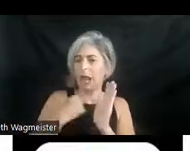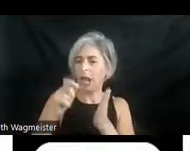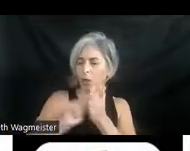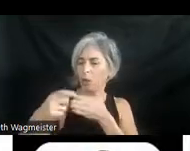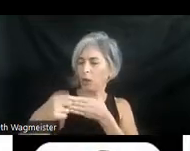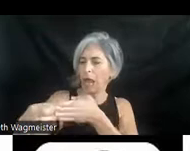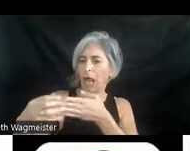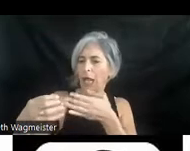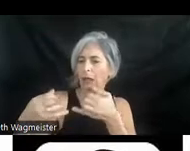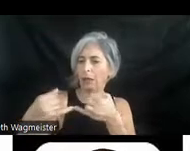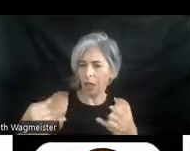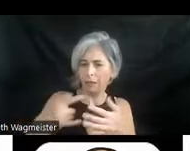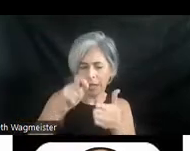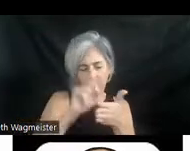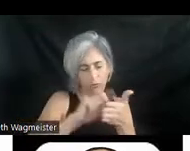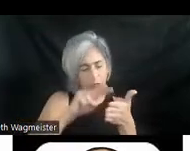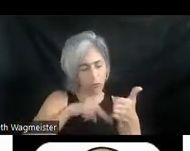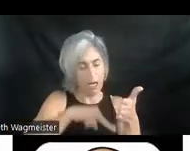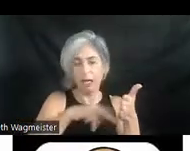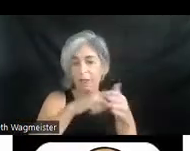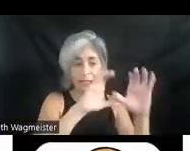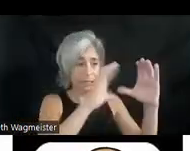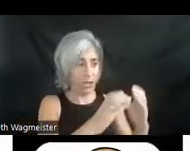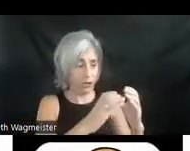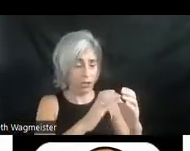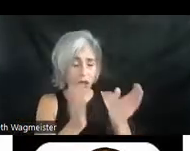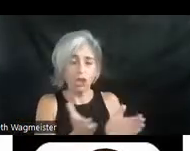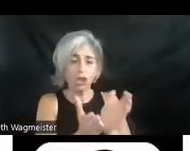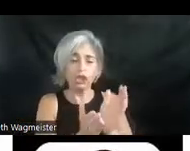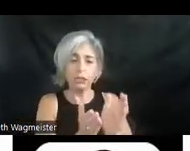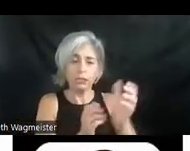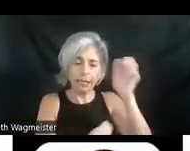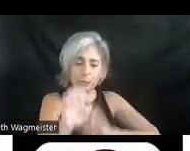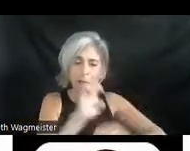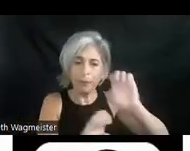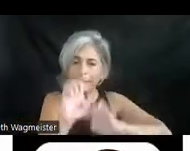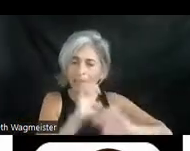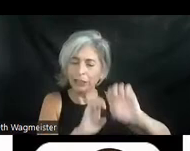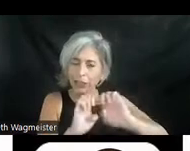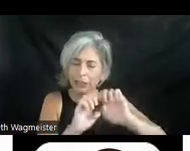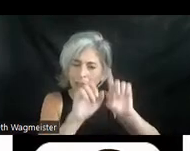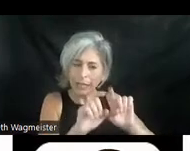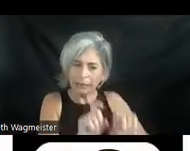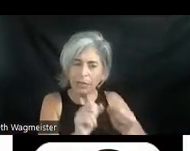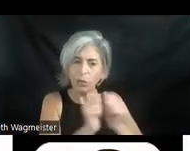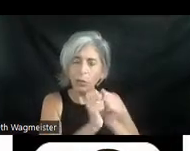that read in part: This category encourages experimentation in the area of accessibility